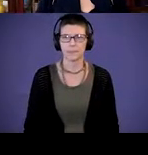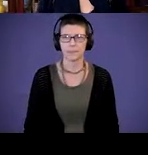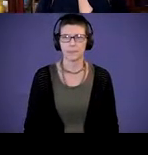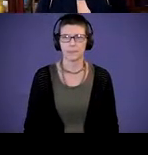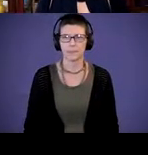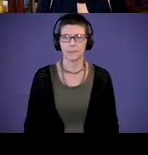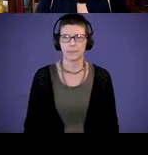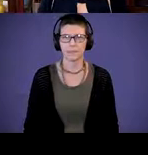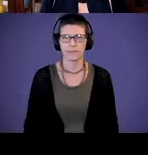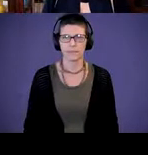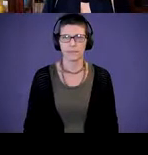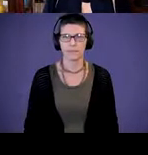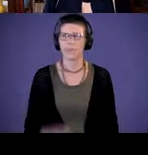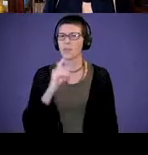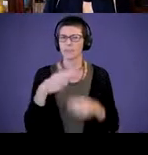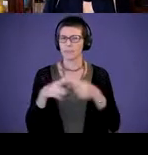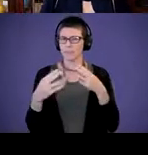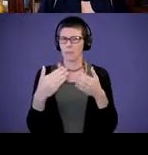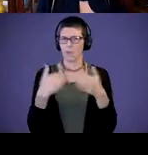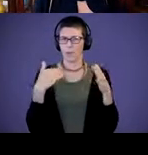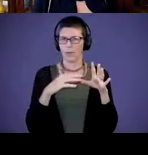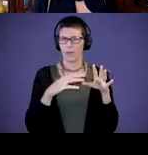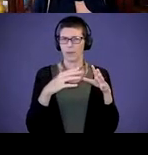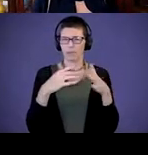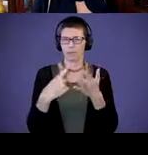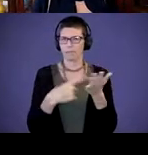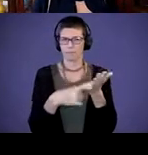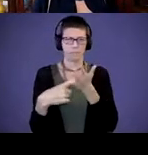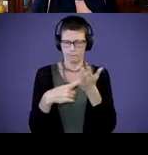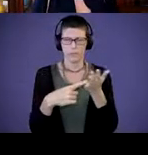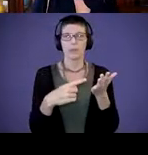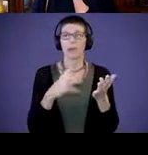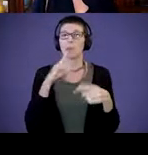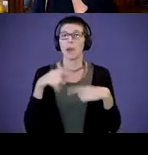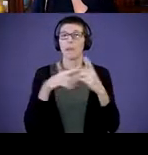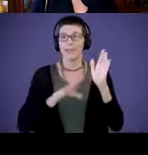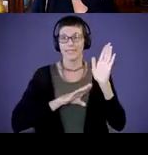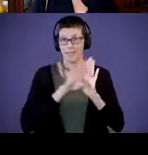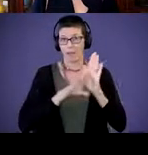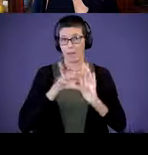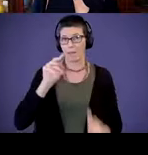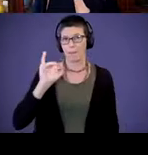And real quickly before we break out, I'm going to talk about developmental milestone checklists. So,